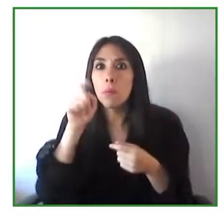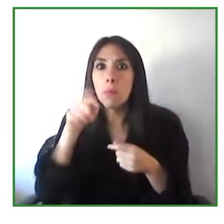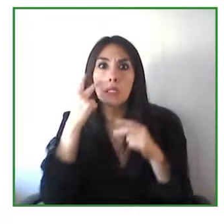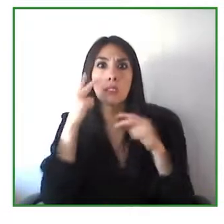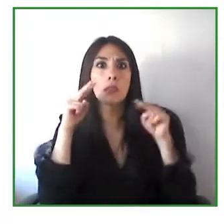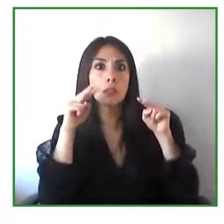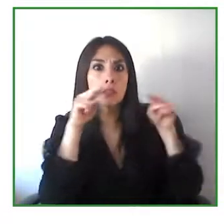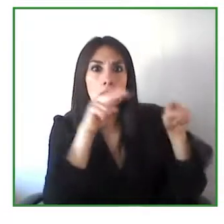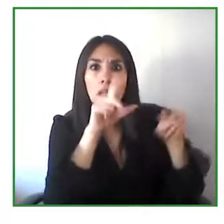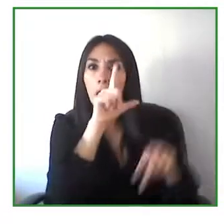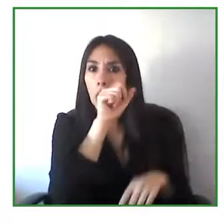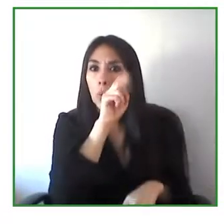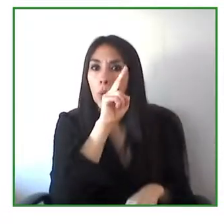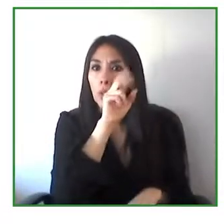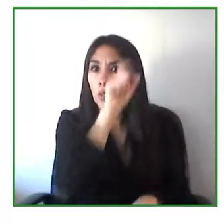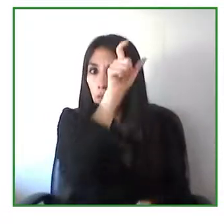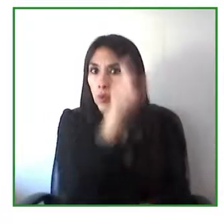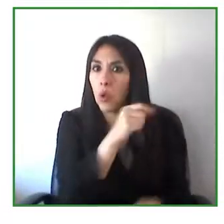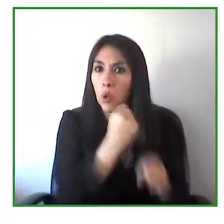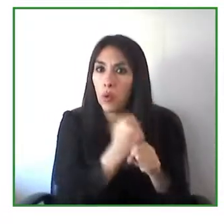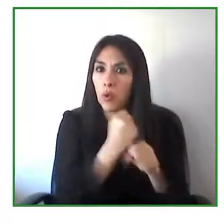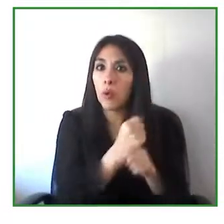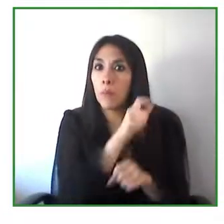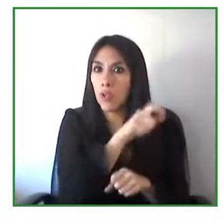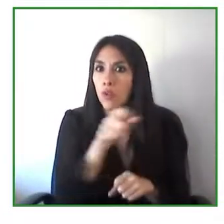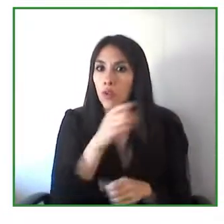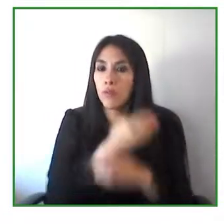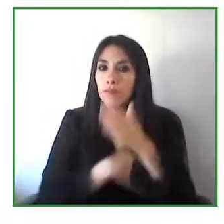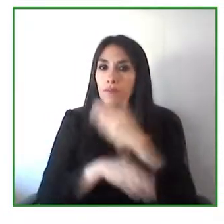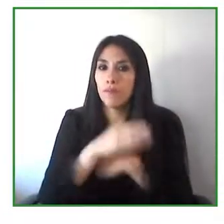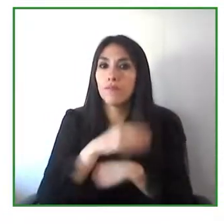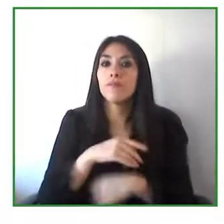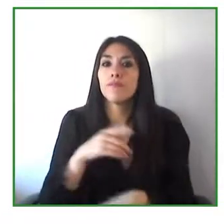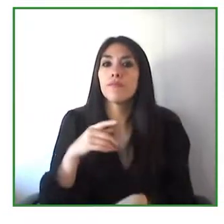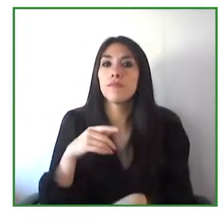disabilities on their team, they work with organizations with disabilities